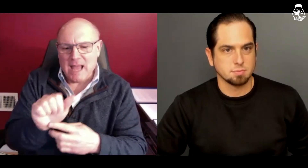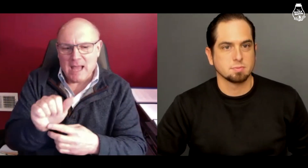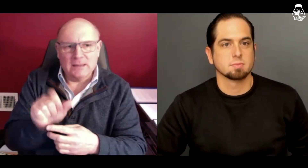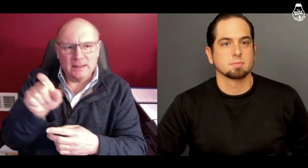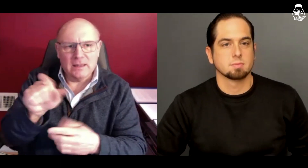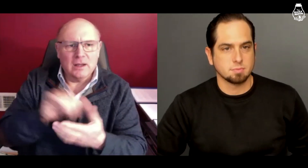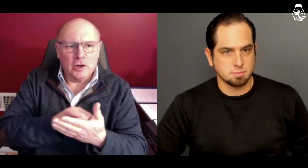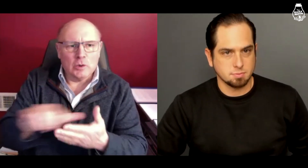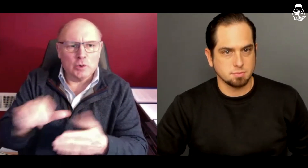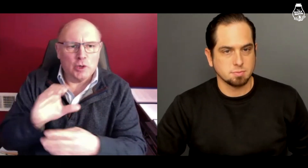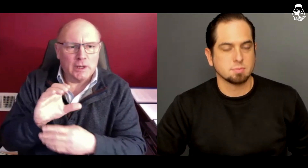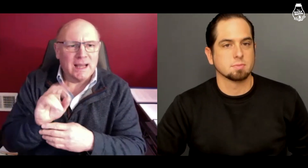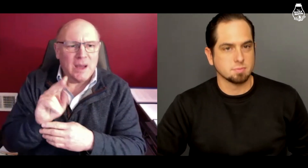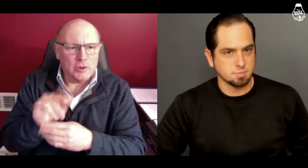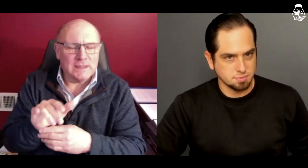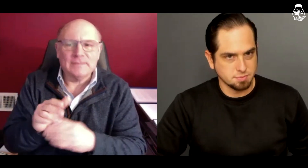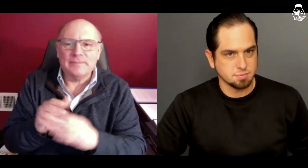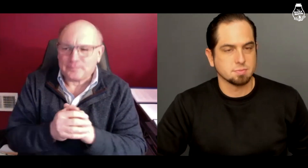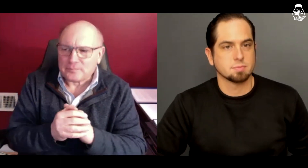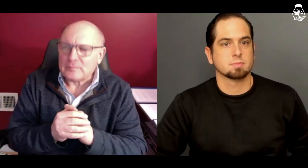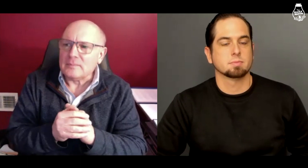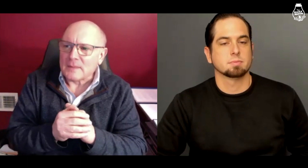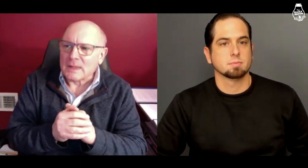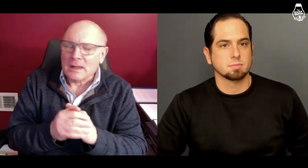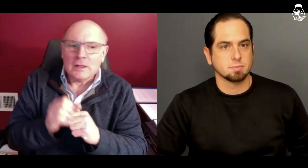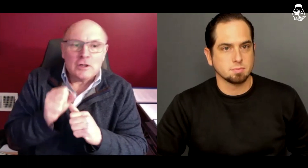That's the DA in New York County.